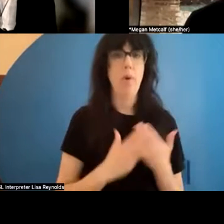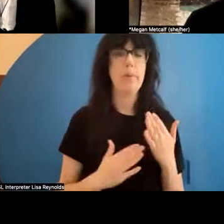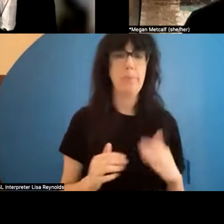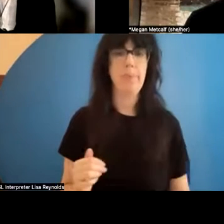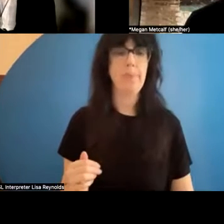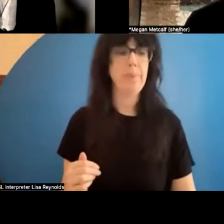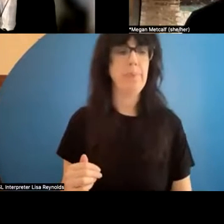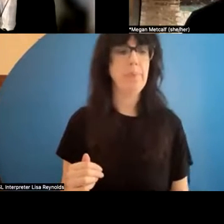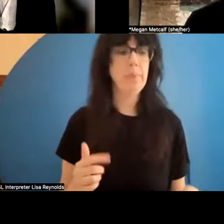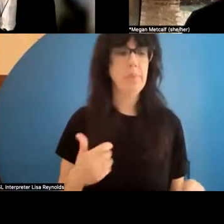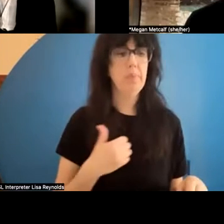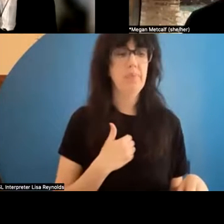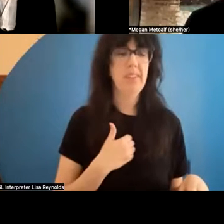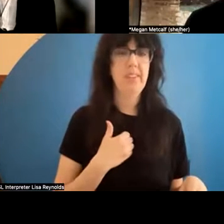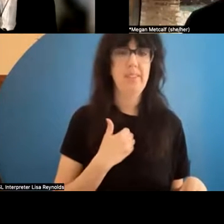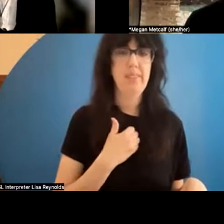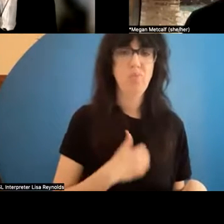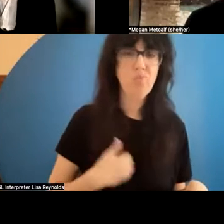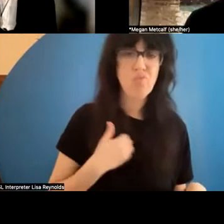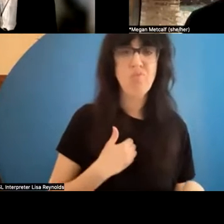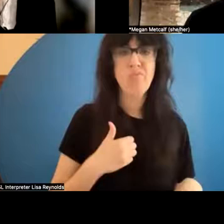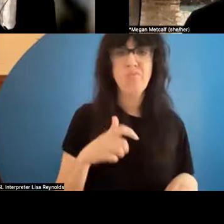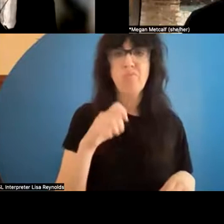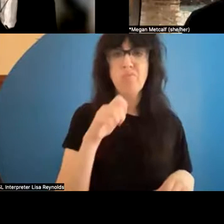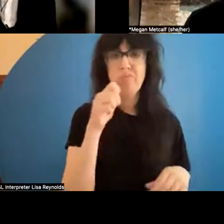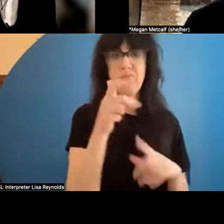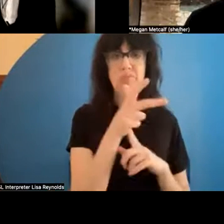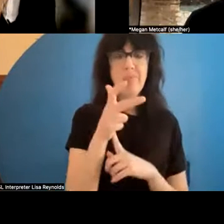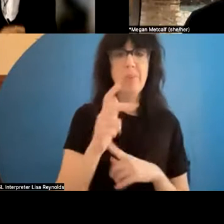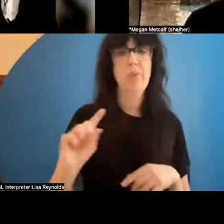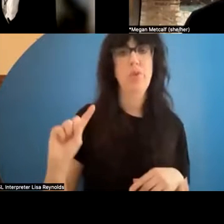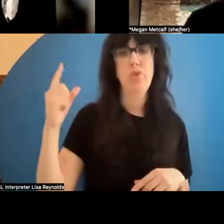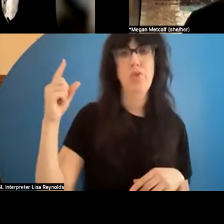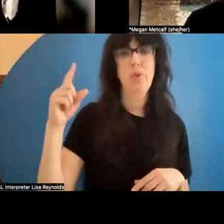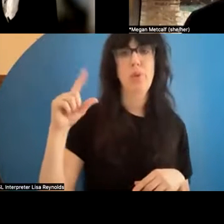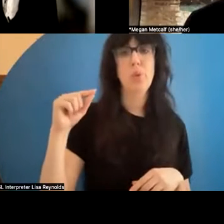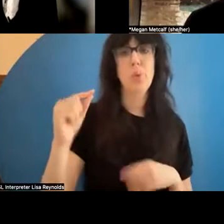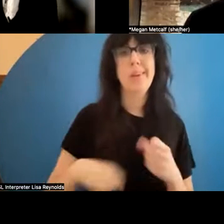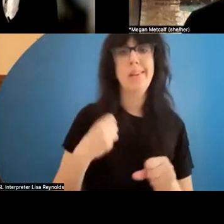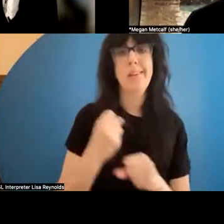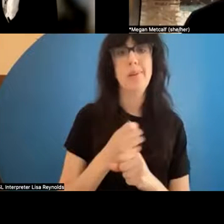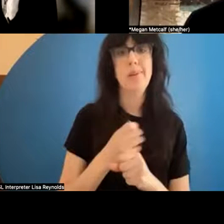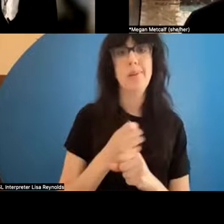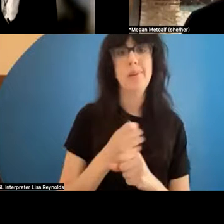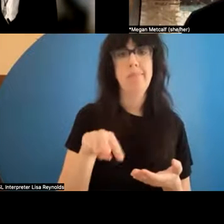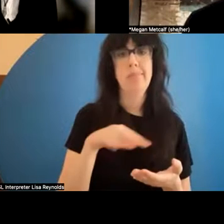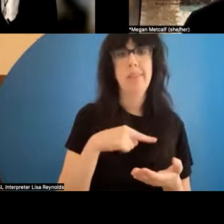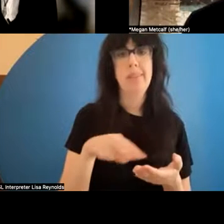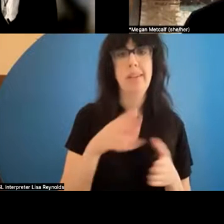didn't document the first 20 years of my dance career, you know?